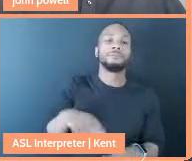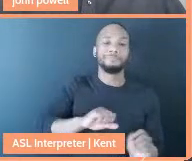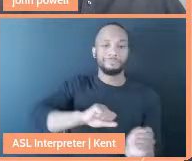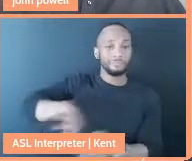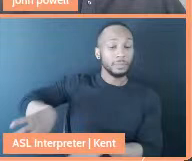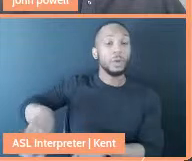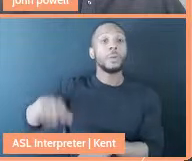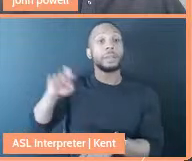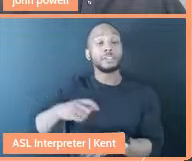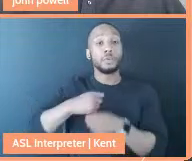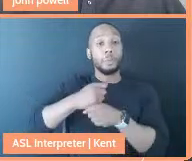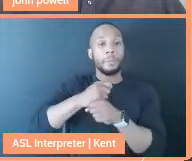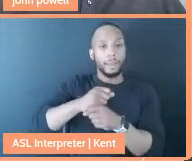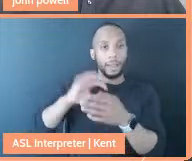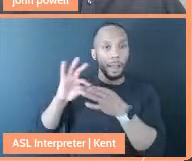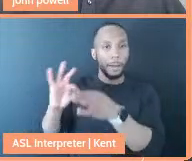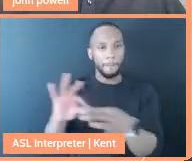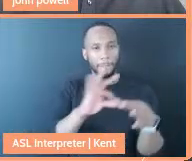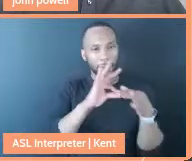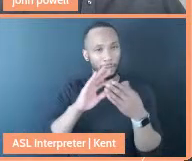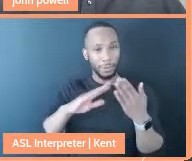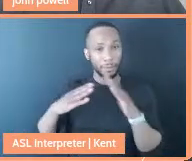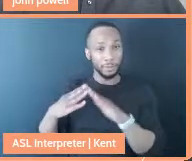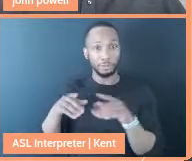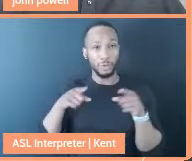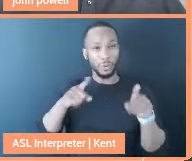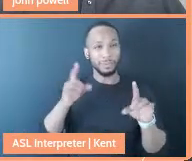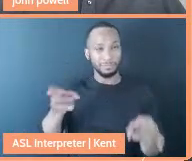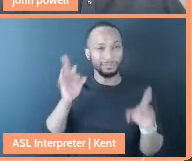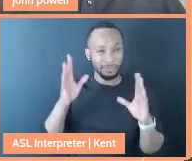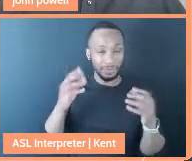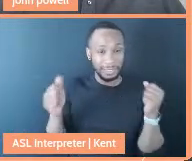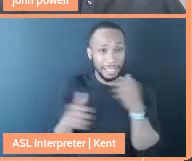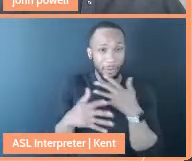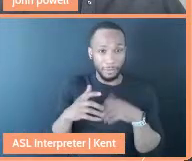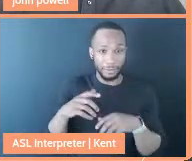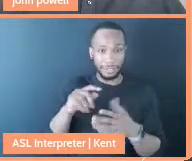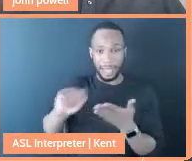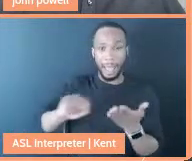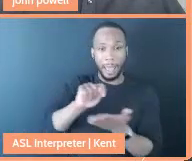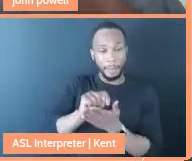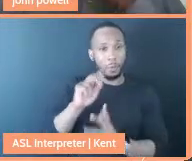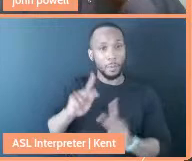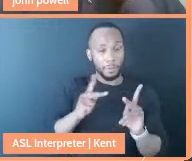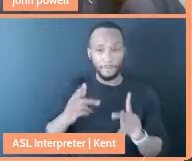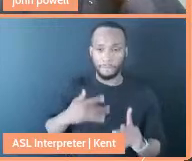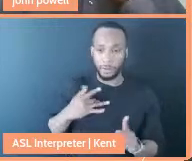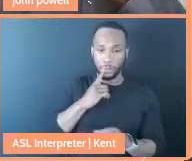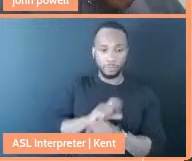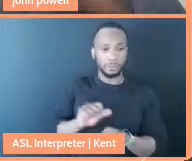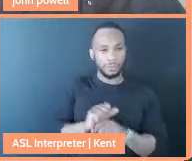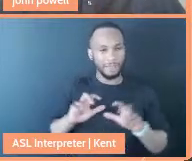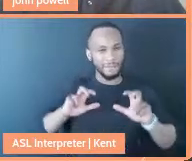create a community in this scary time in which people feel invested in the work they're doing."